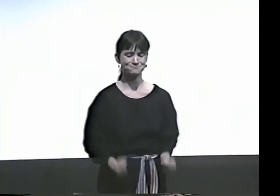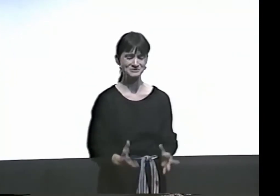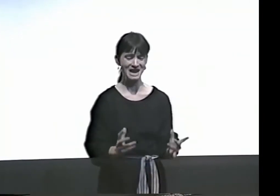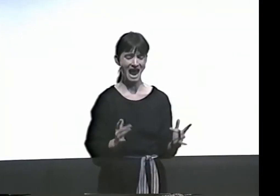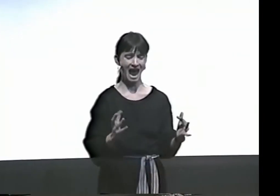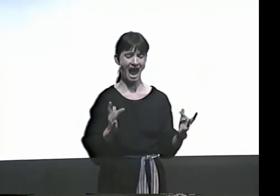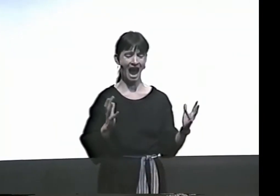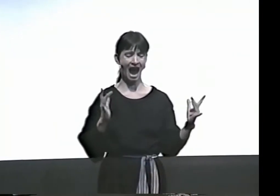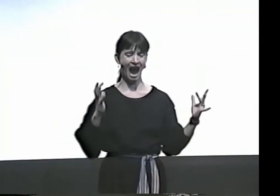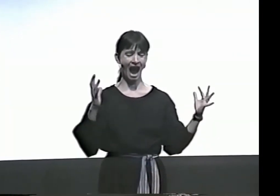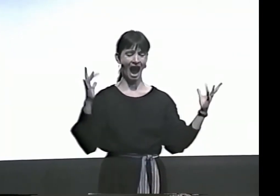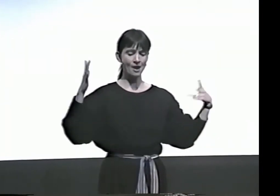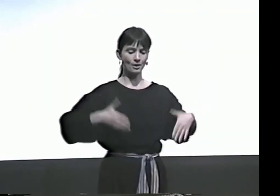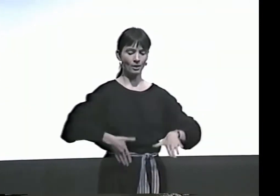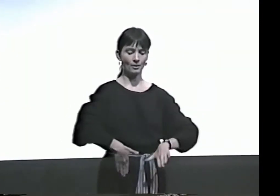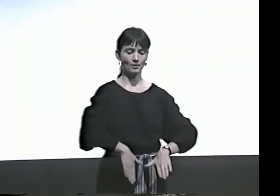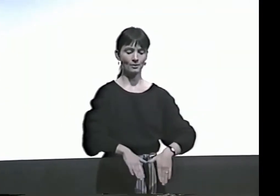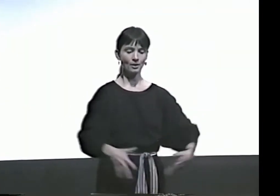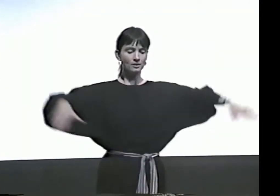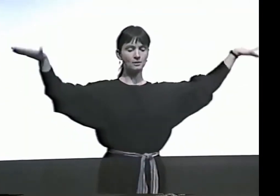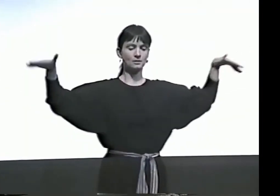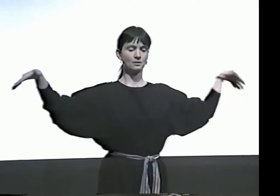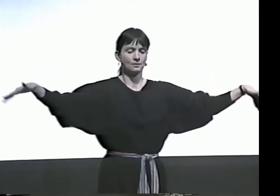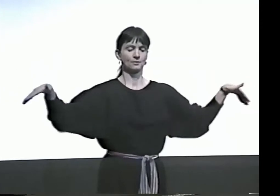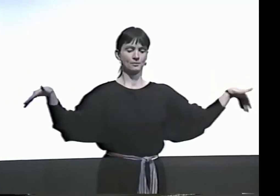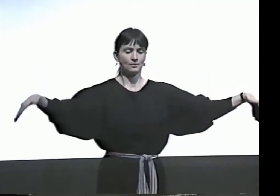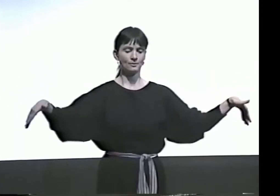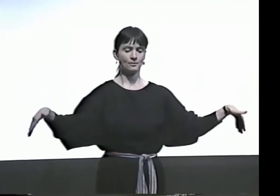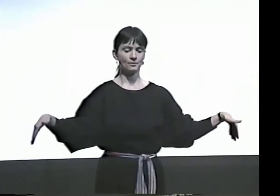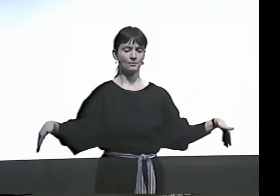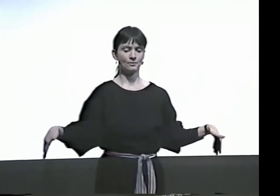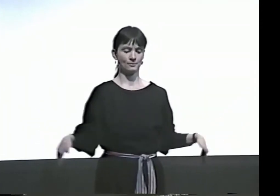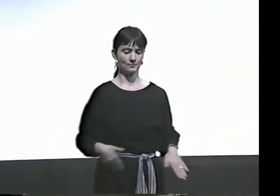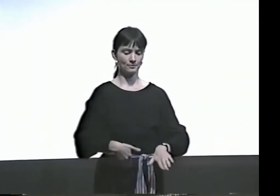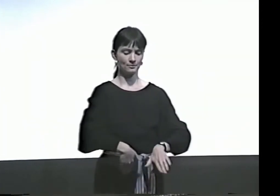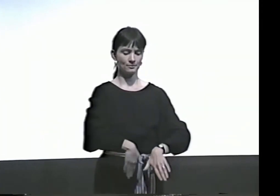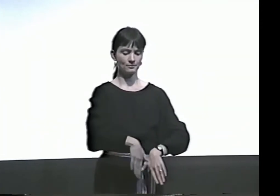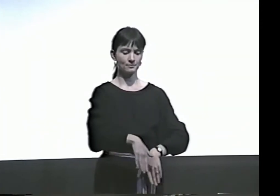SPLASHES, THEN SETTLES HERSELF.